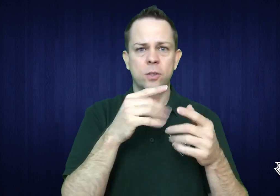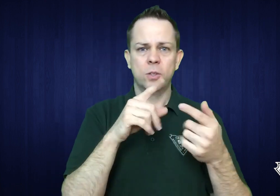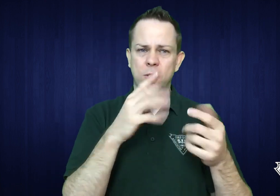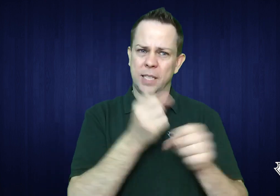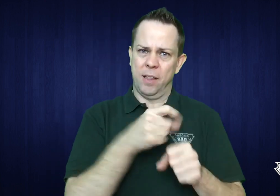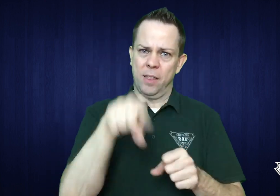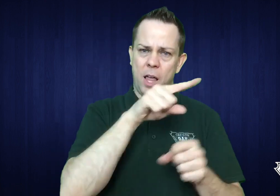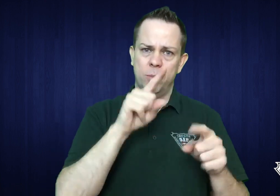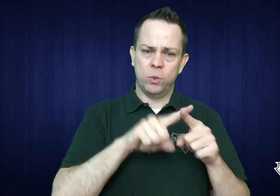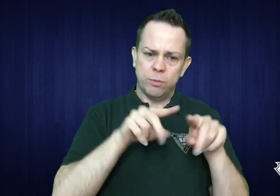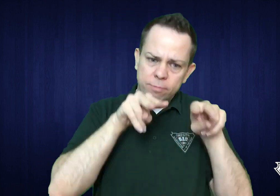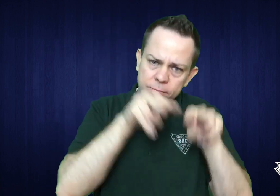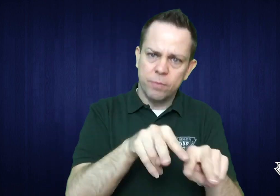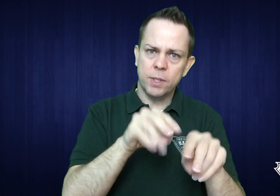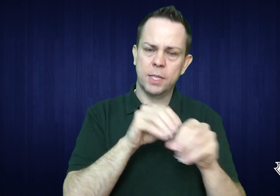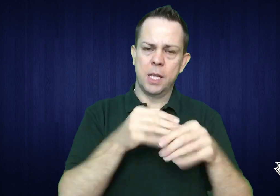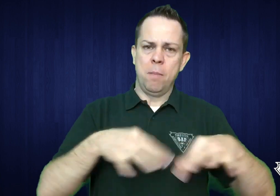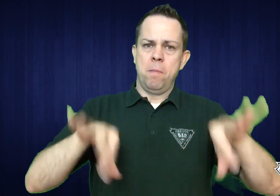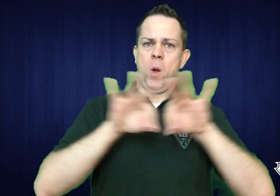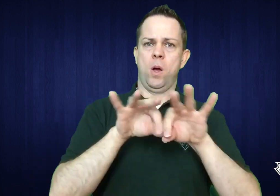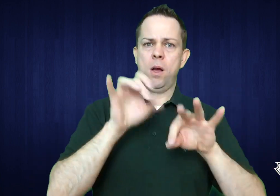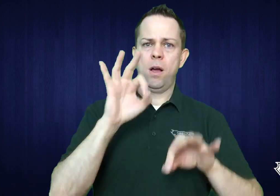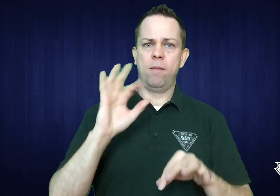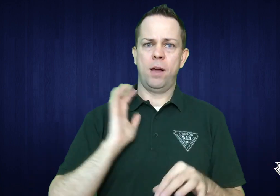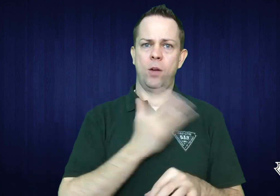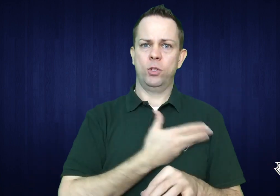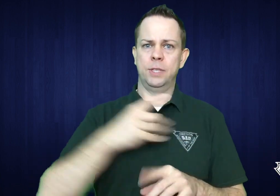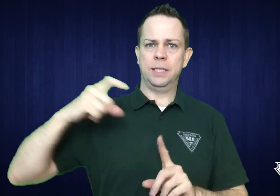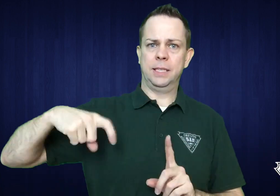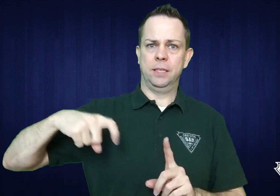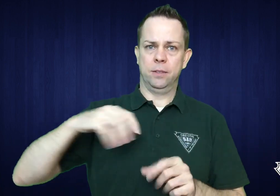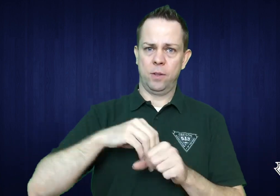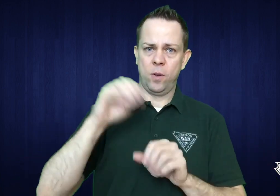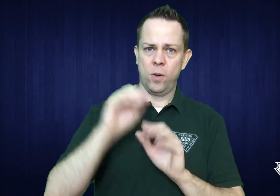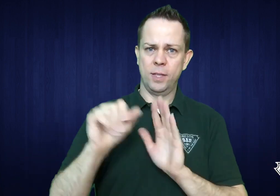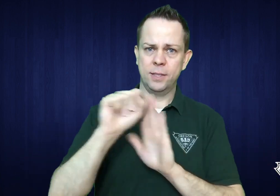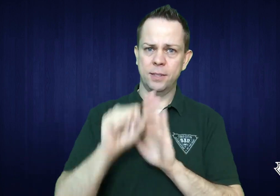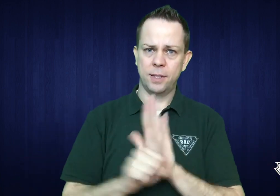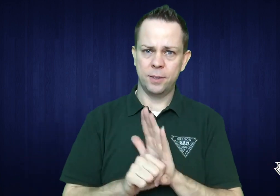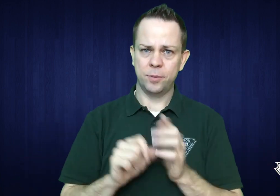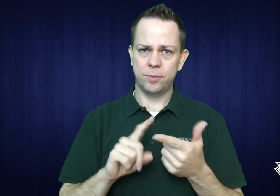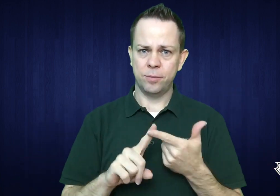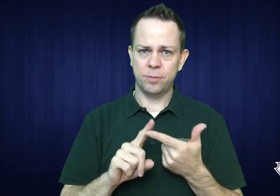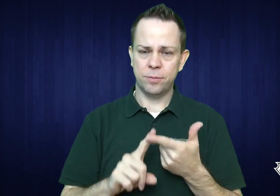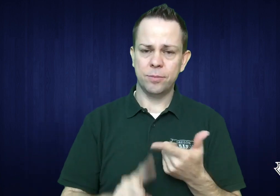of the importance of our needs in the state of Oregon.